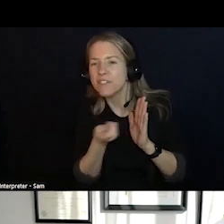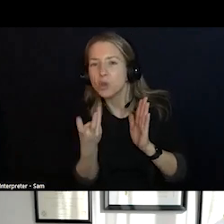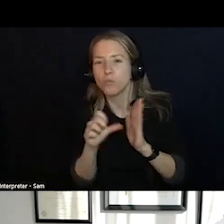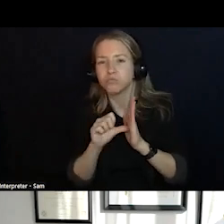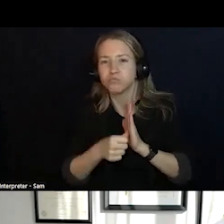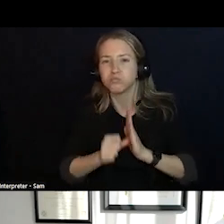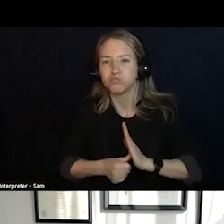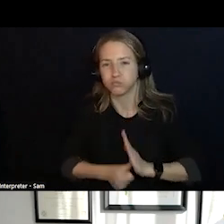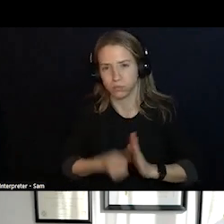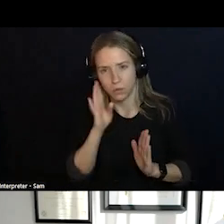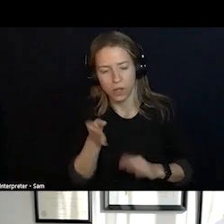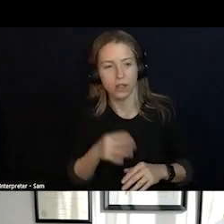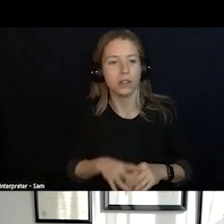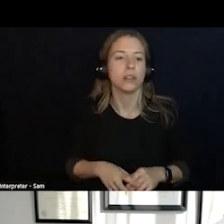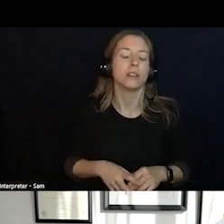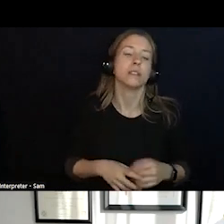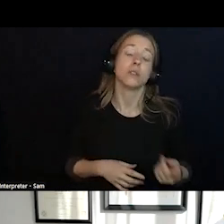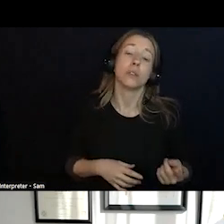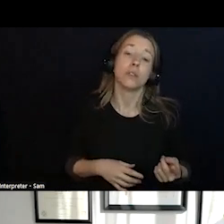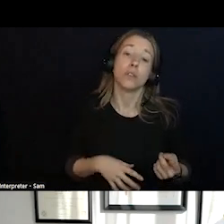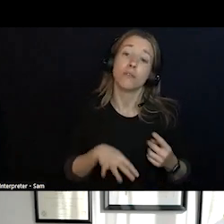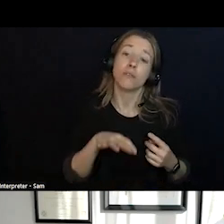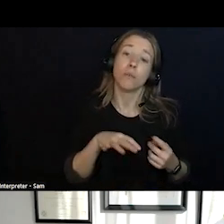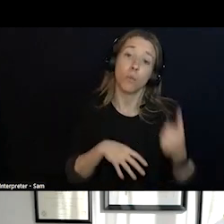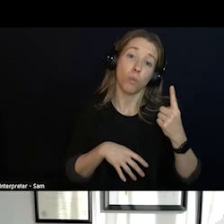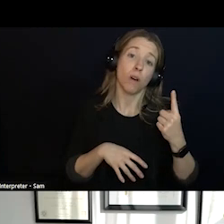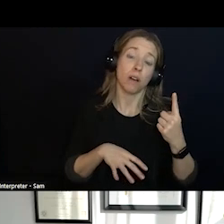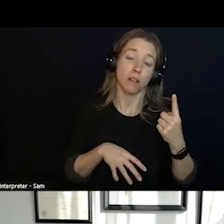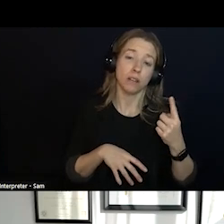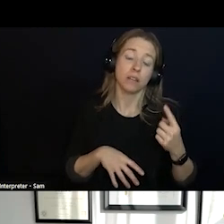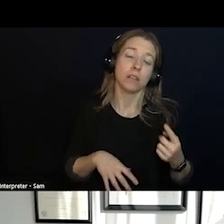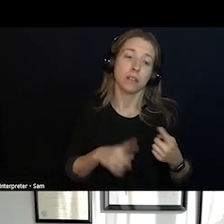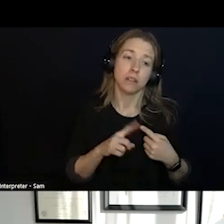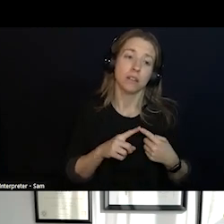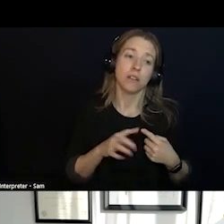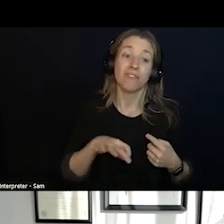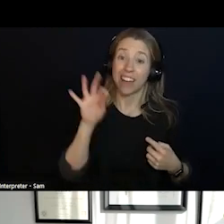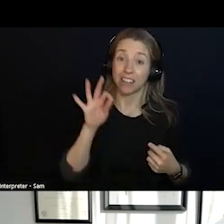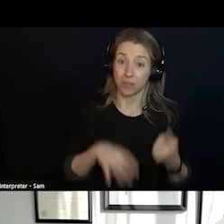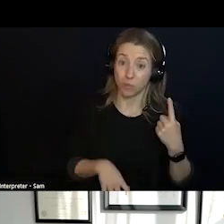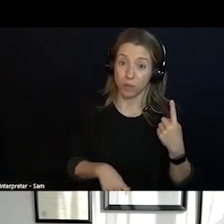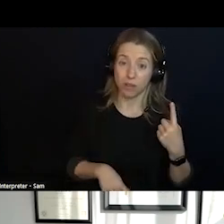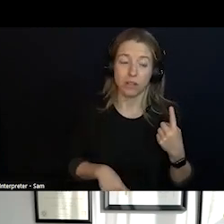REALLY, ONE OF THE FINDINGS AFTER THREE YEARS OF WORK -- THEY HAD BOTH SURVEYS OF PUBLIC AND